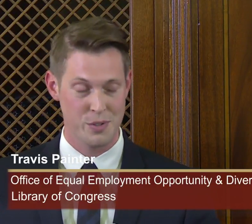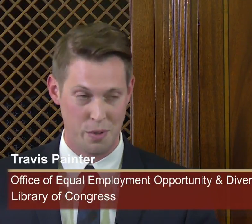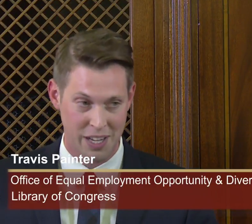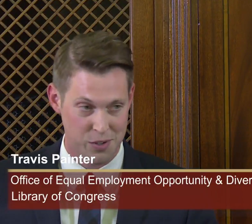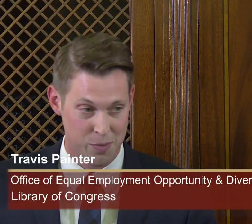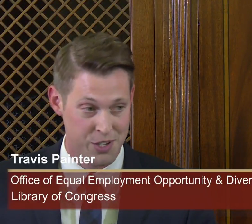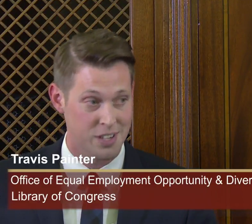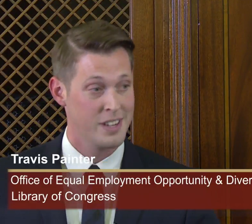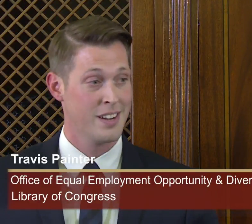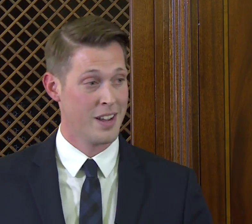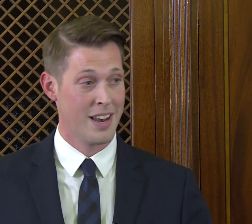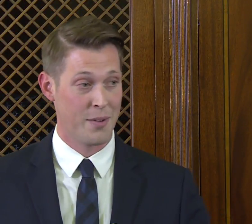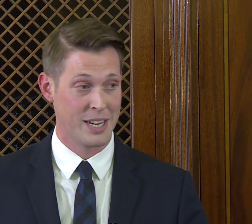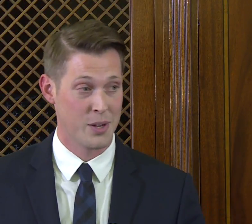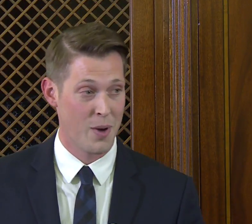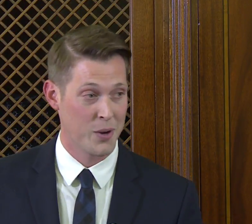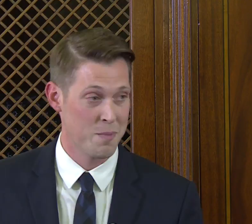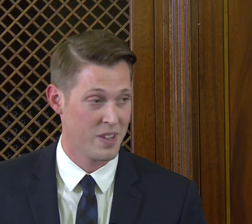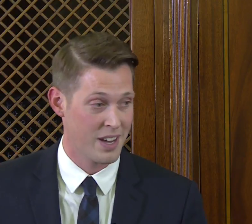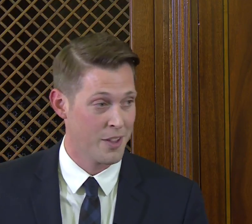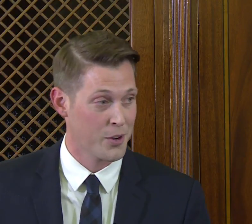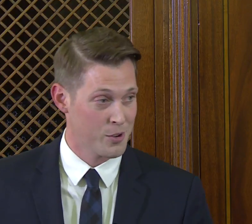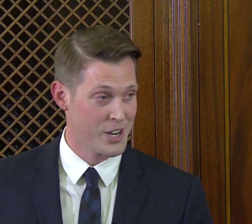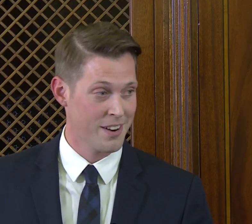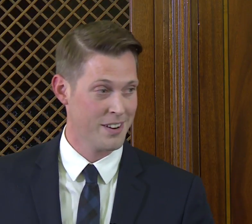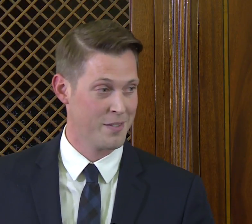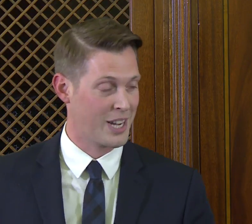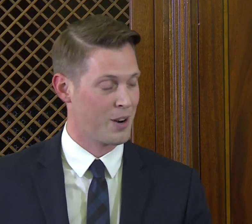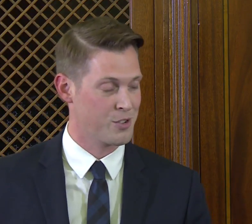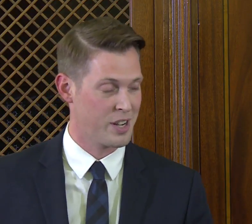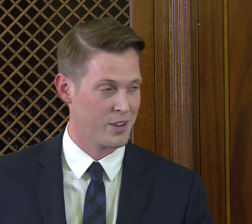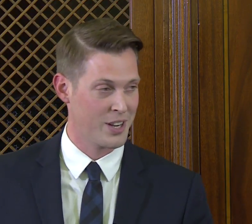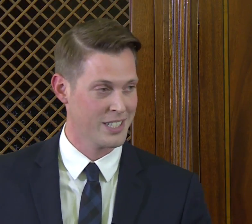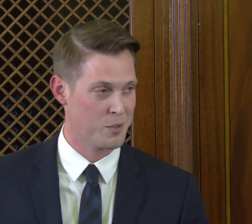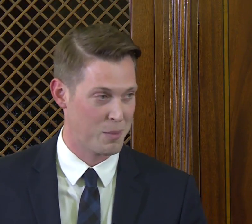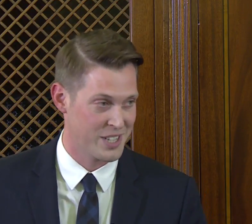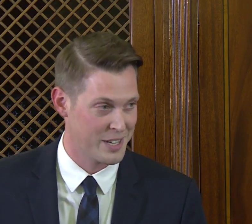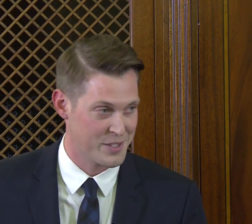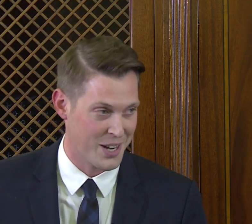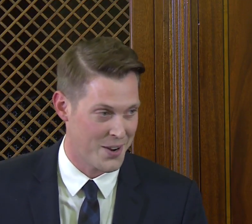So thank you so much. I would like to welcome the other co-chair of the Congressional Deaf Caucus, Representative Takano.